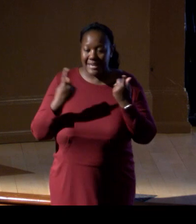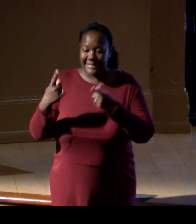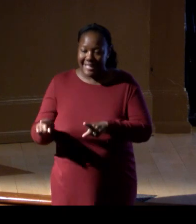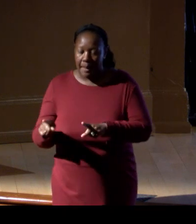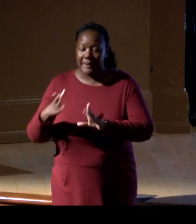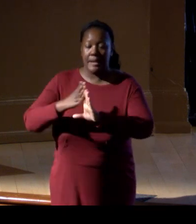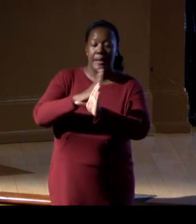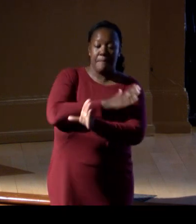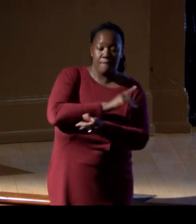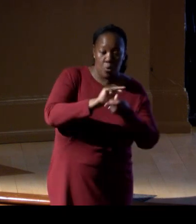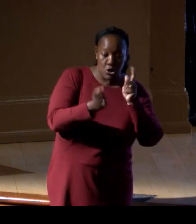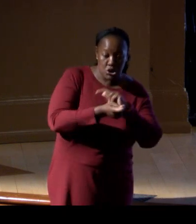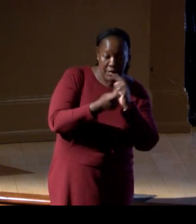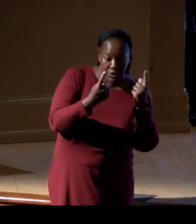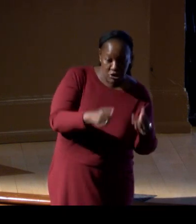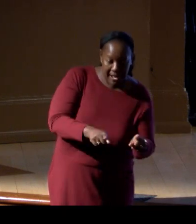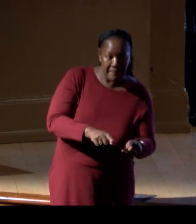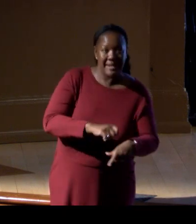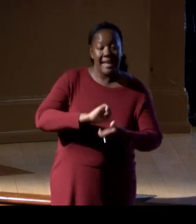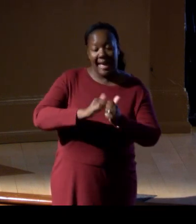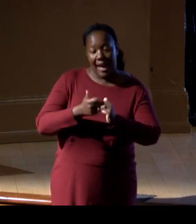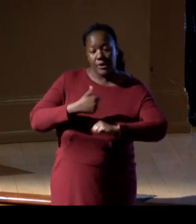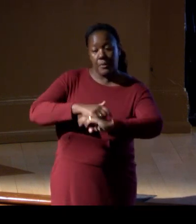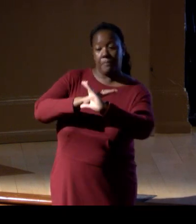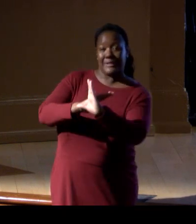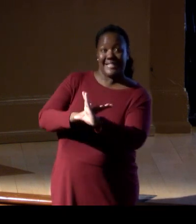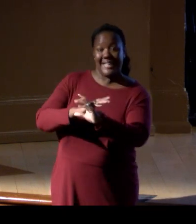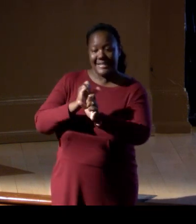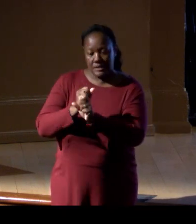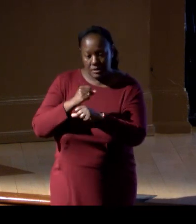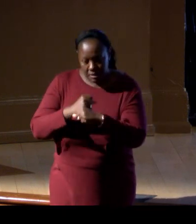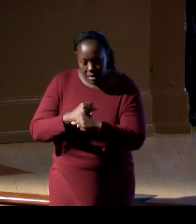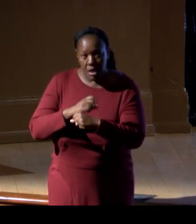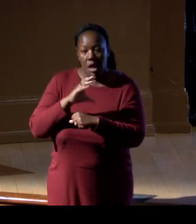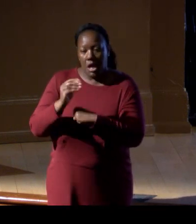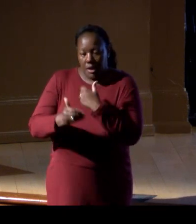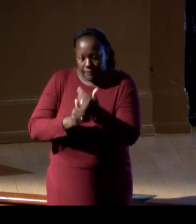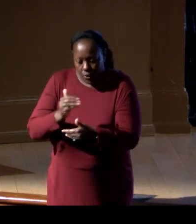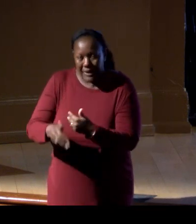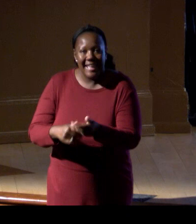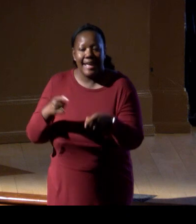be able to predict and project it as it is unfolding, and know how to manage it and deal with it.